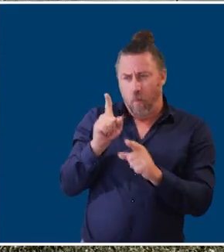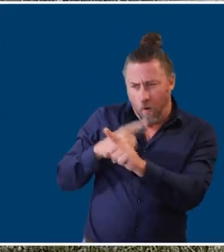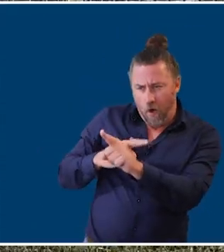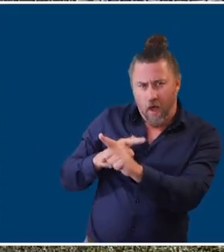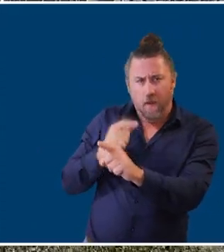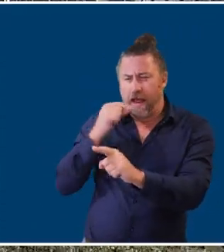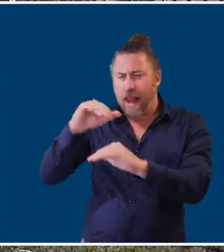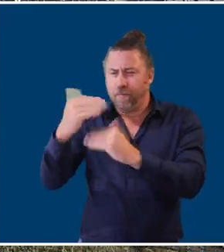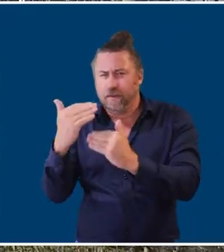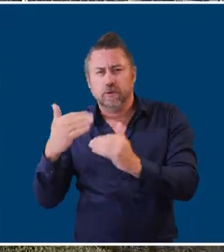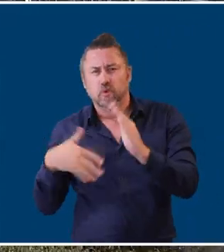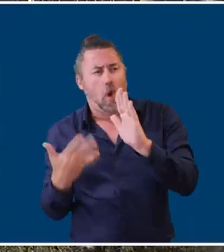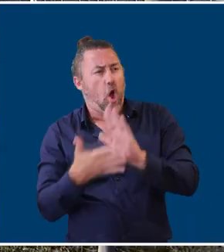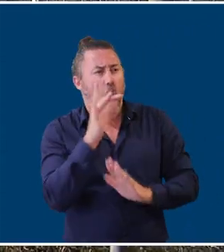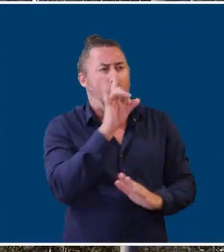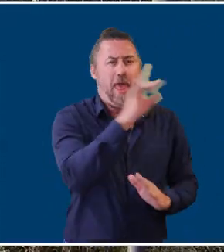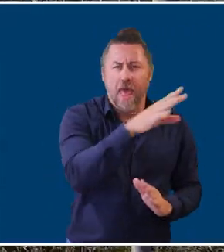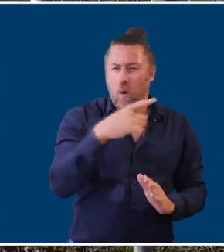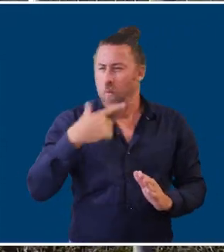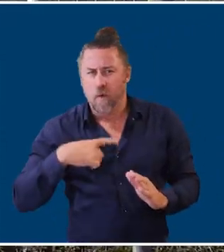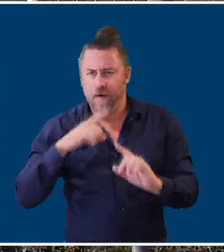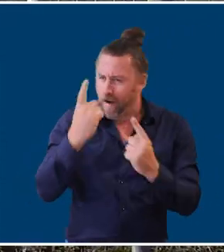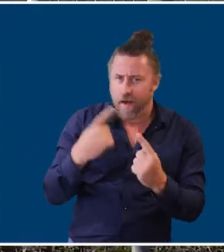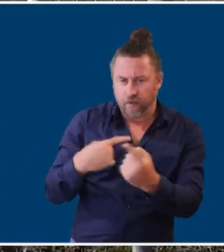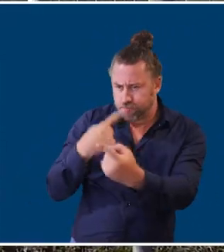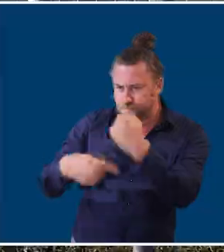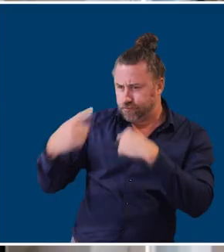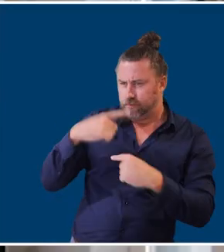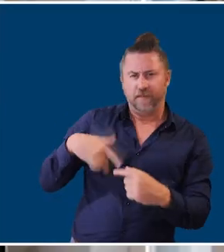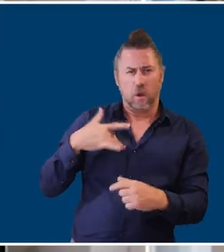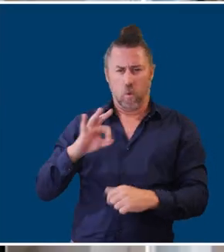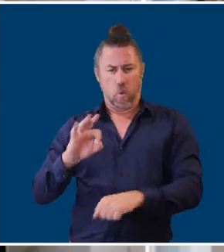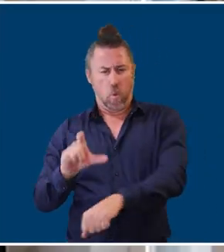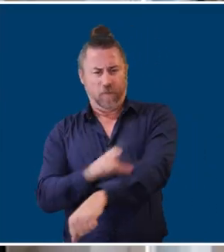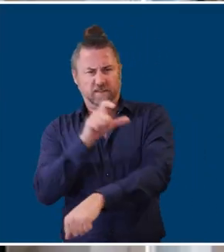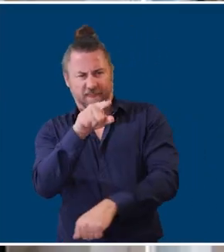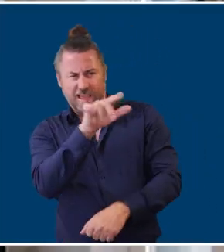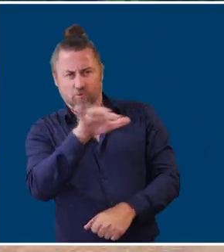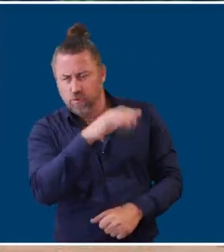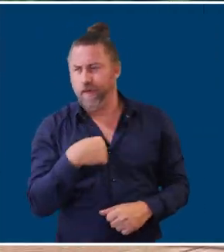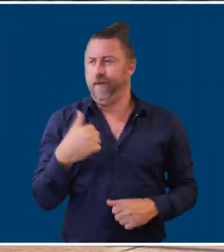the journey, but what stops a journey and what actually where people can lose confidence. And if we can address those risks,